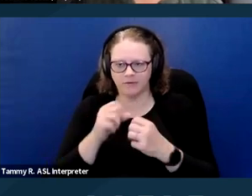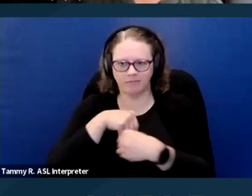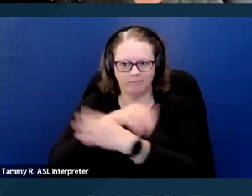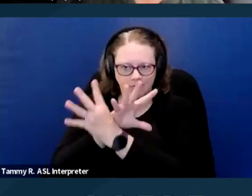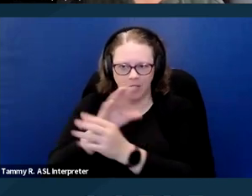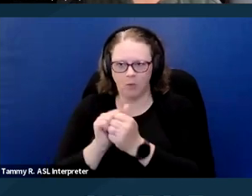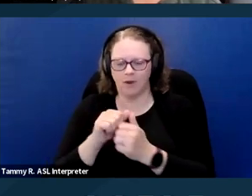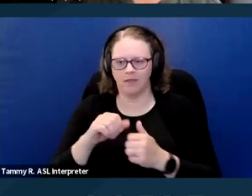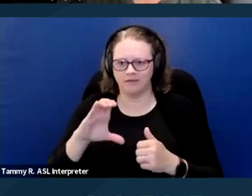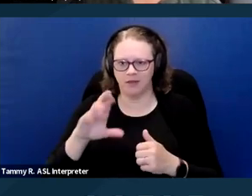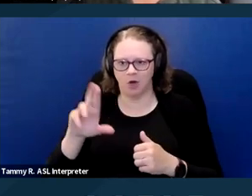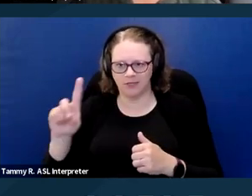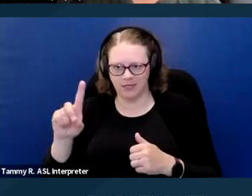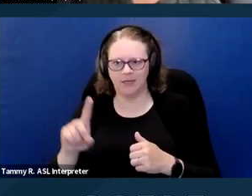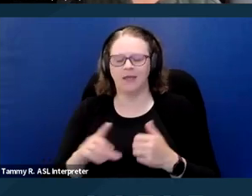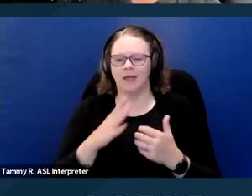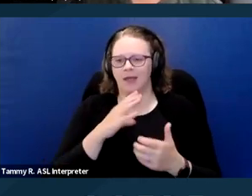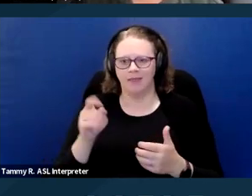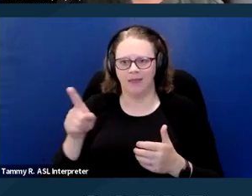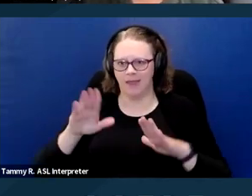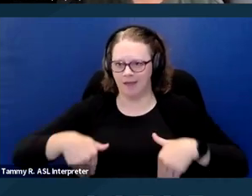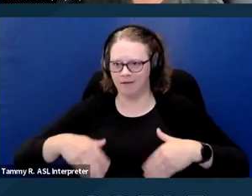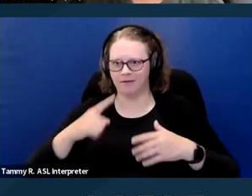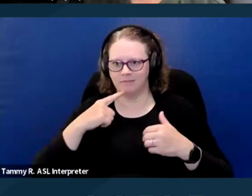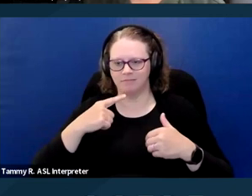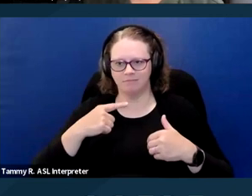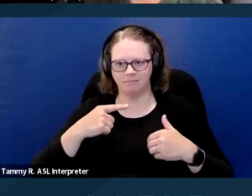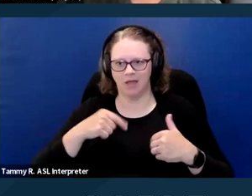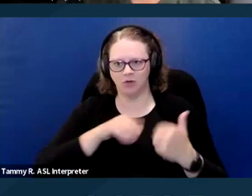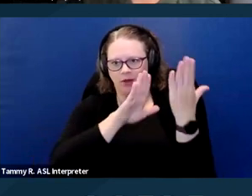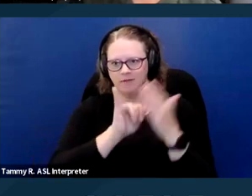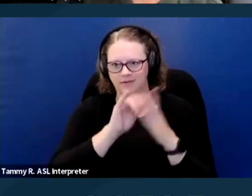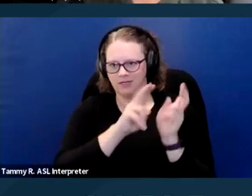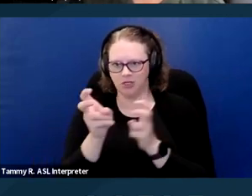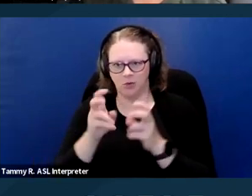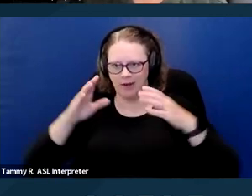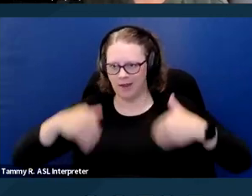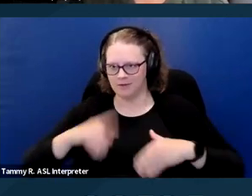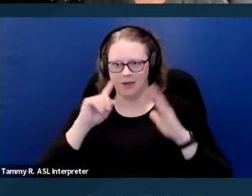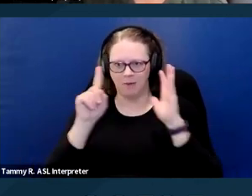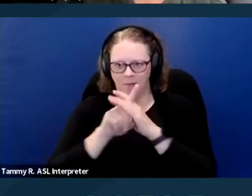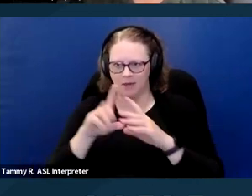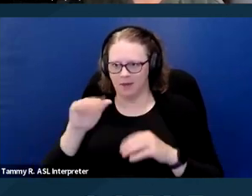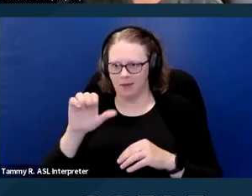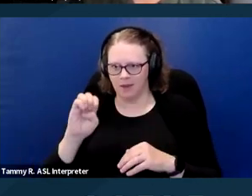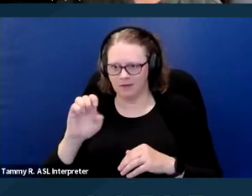They haven't really addressed this issue. I haven't seen this issue come up in case law. It hasn't come up in any of the cases that I've worked at.